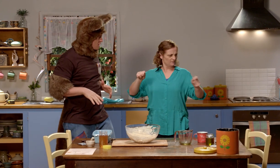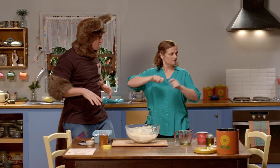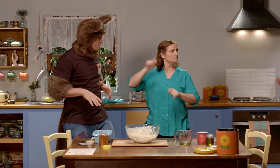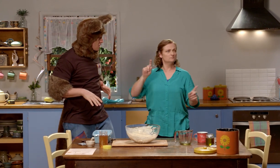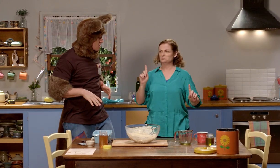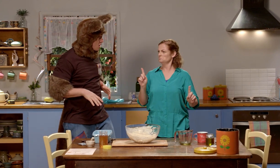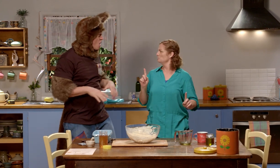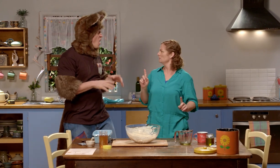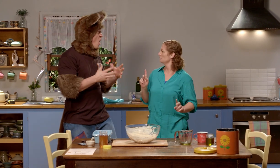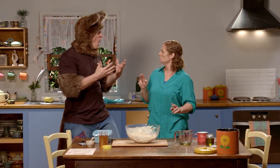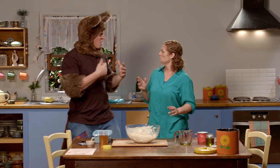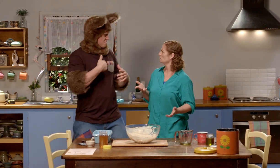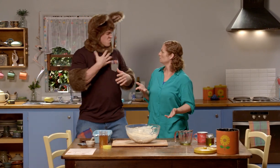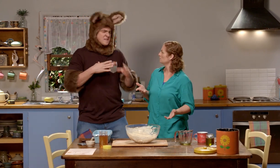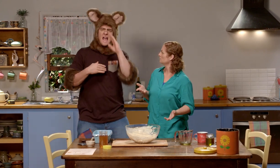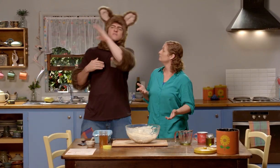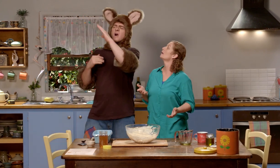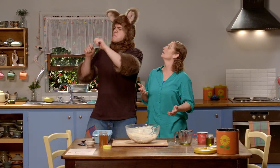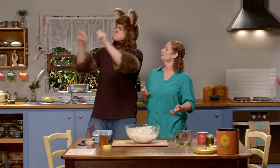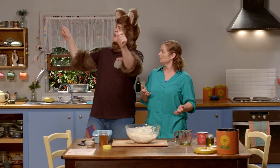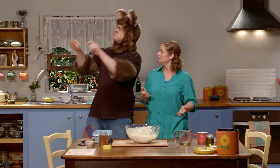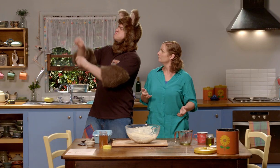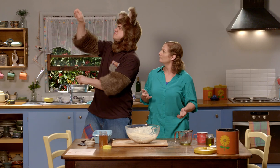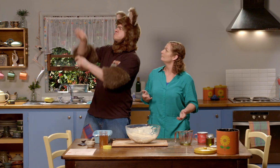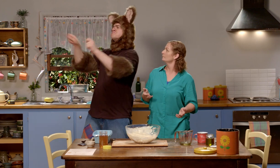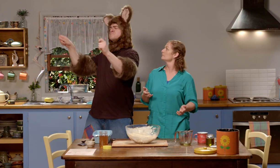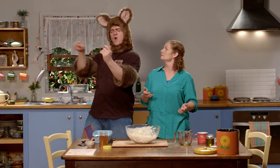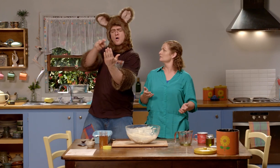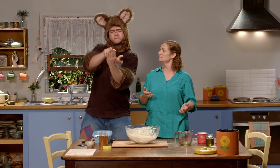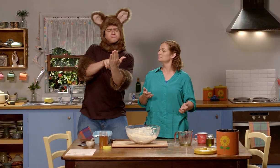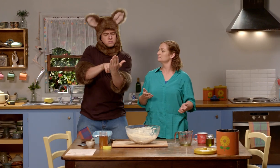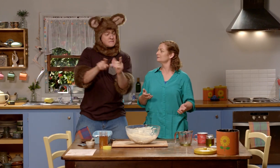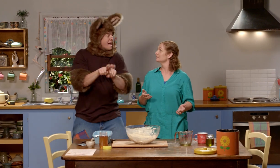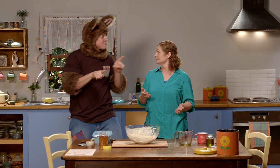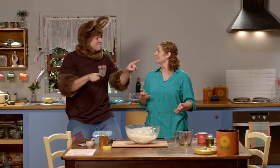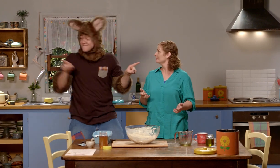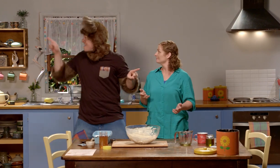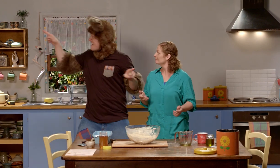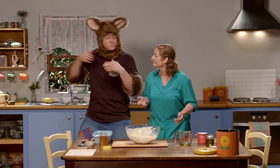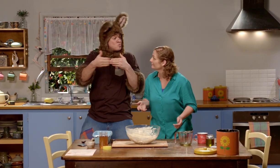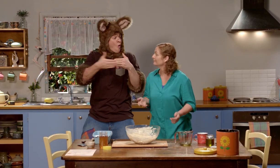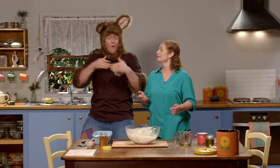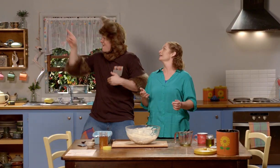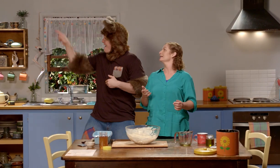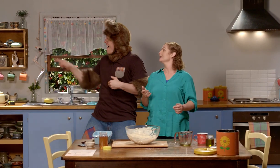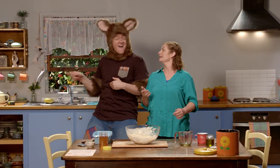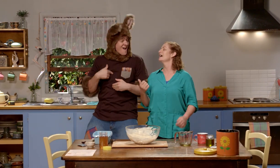What do you want it for? Well I just want to go outside and measure things, and write them down, just like you did on the door.